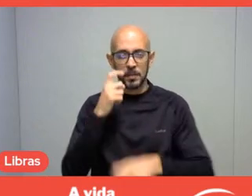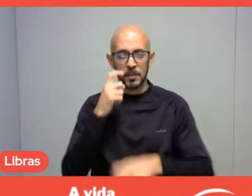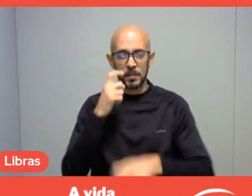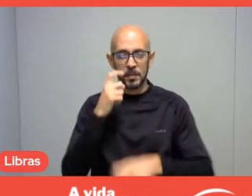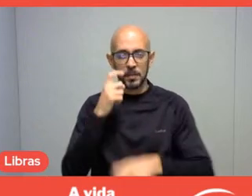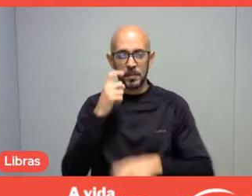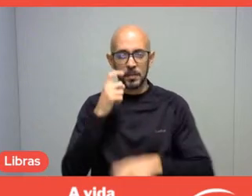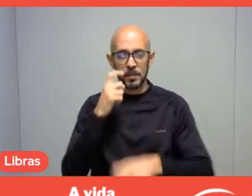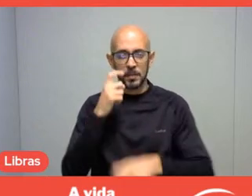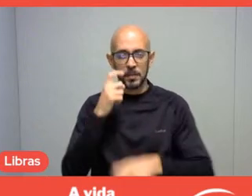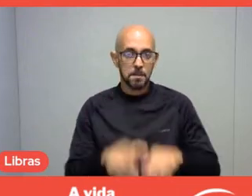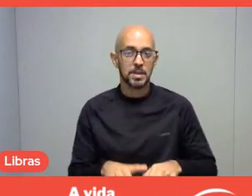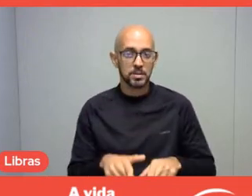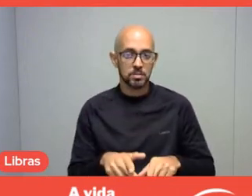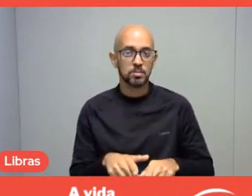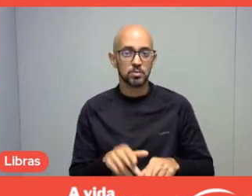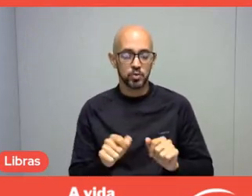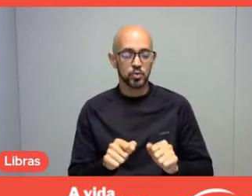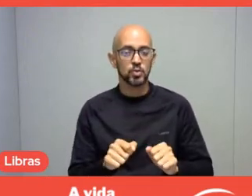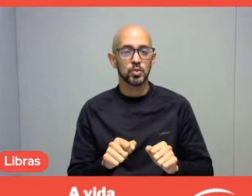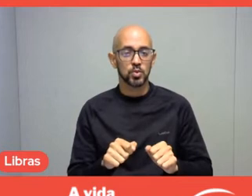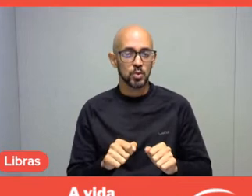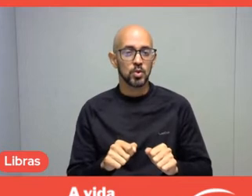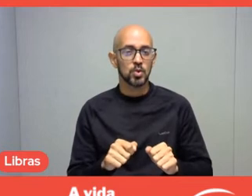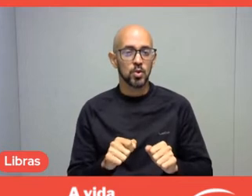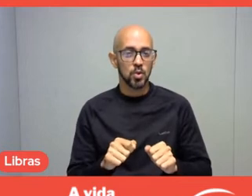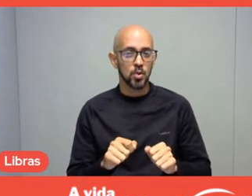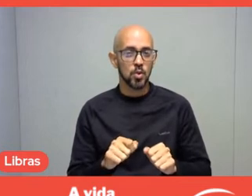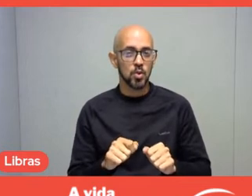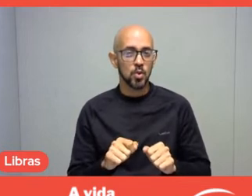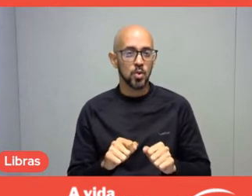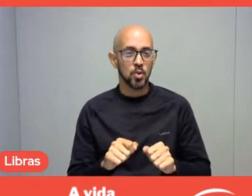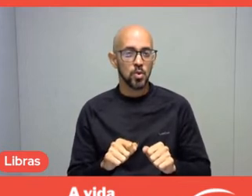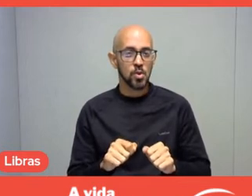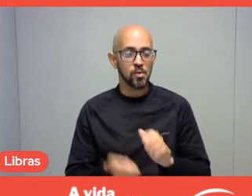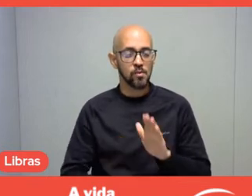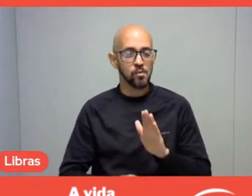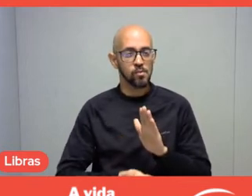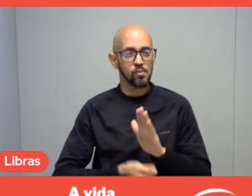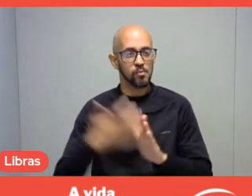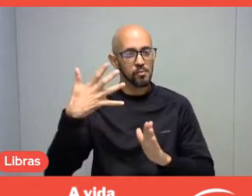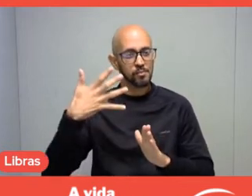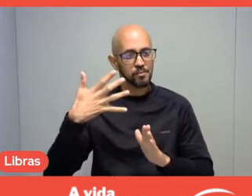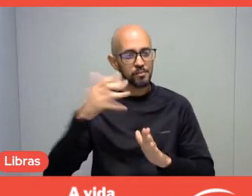that we have been dealing with many situations and contexts